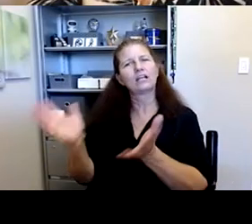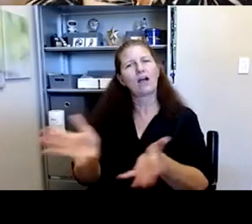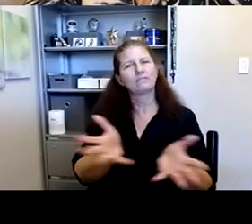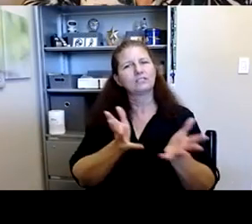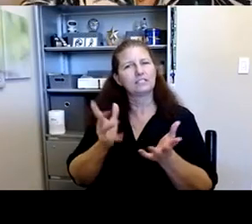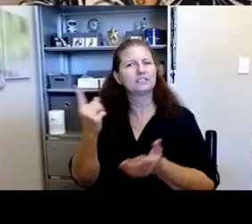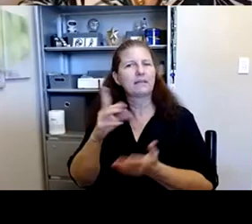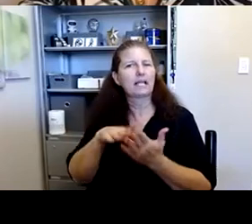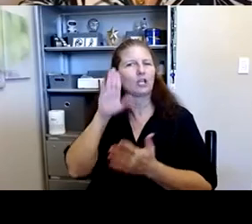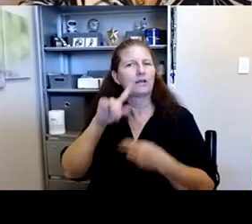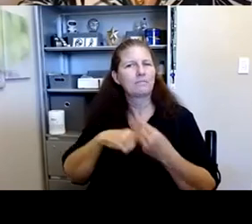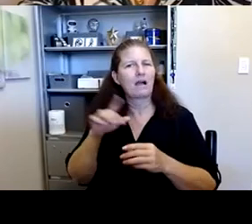Tobias Smith: about gun violence from this talk